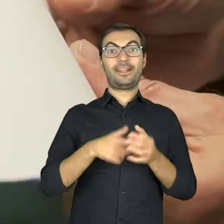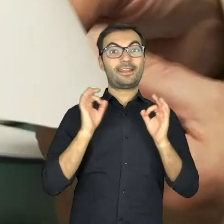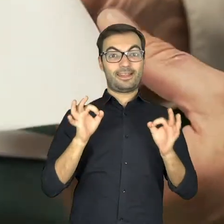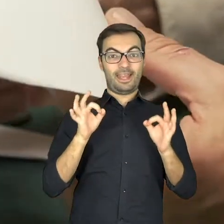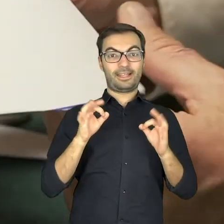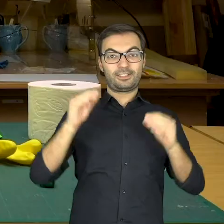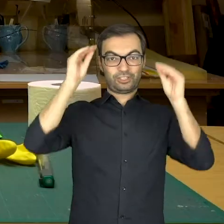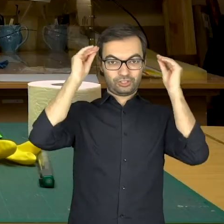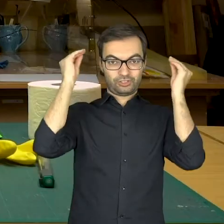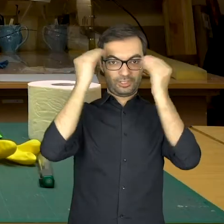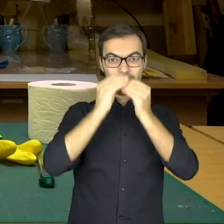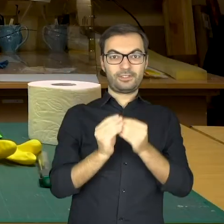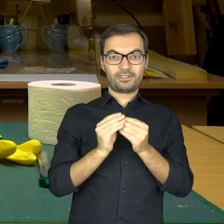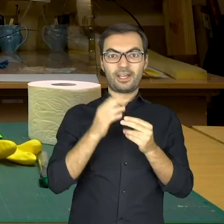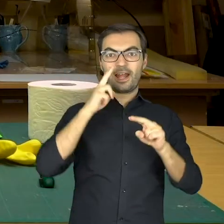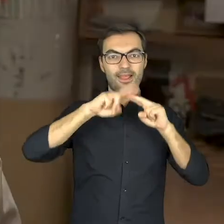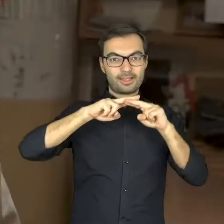And glue the hat right here.